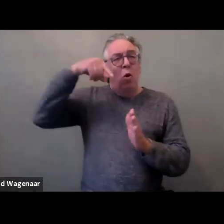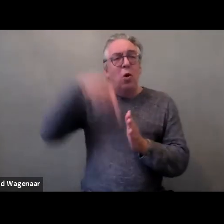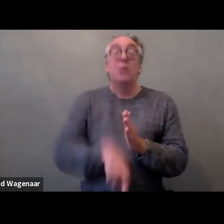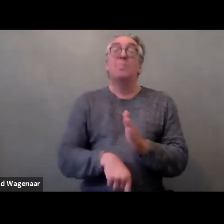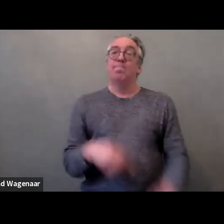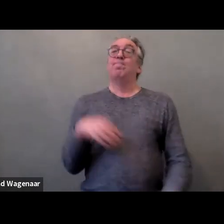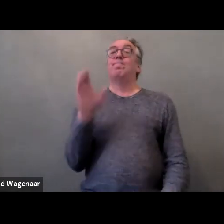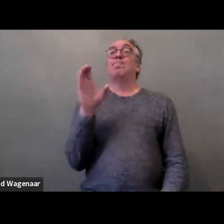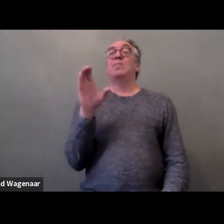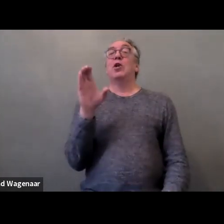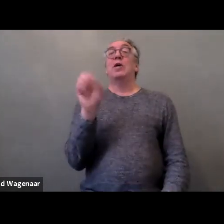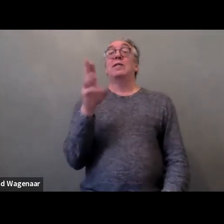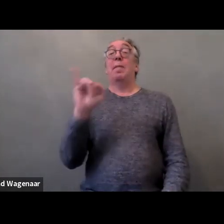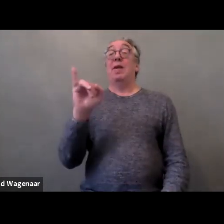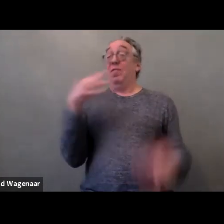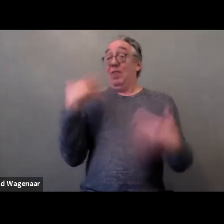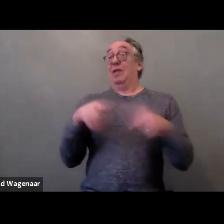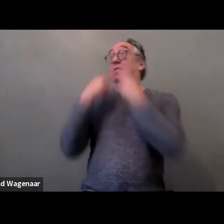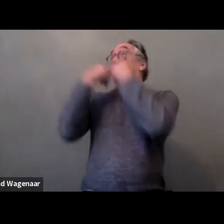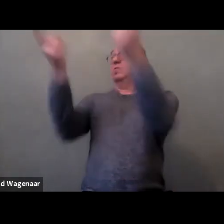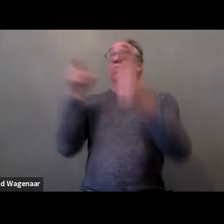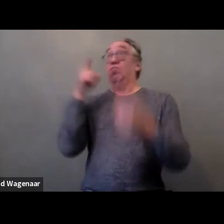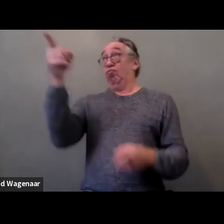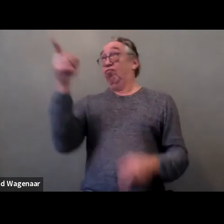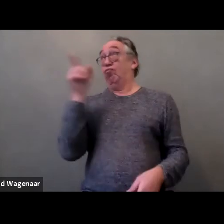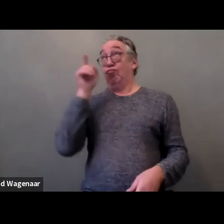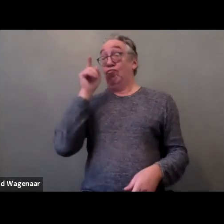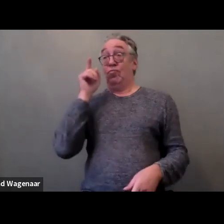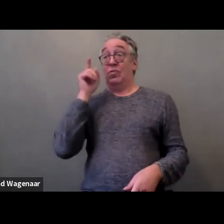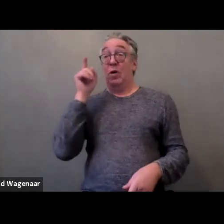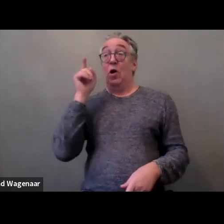contrary to the Human Right Treaties, so in 2017,